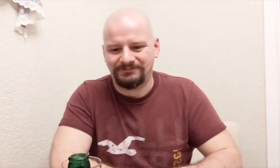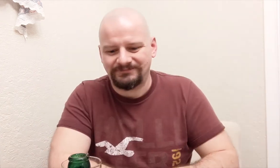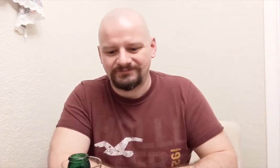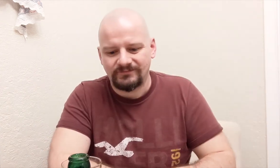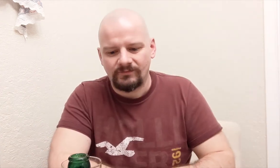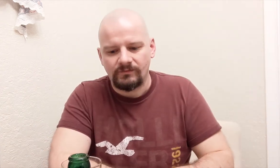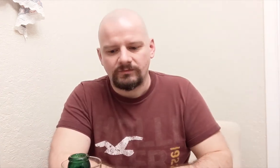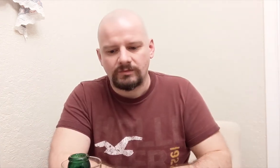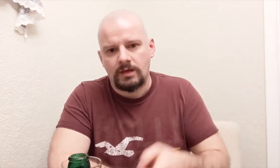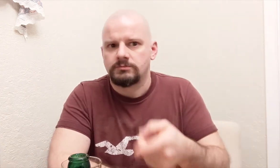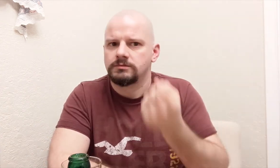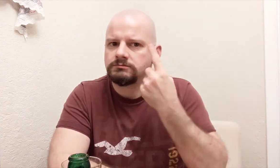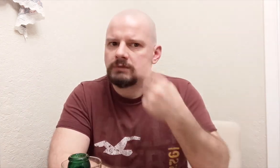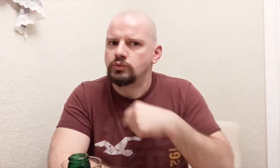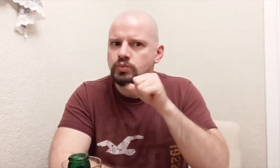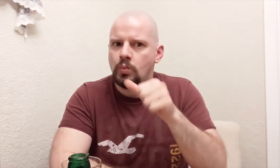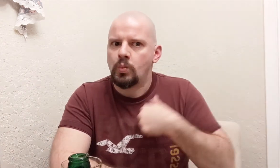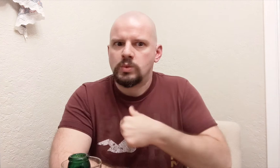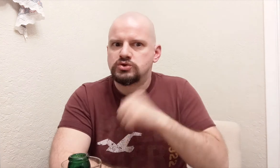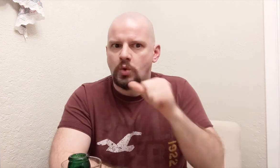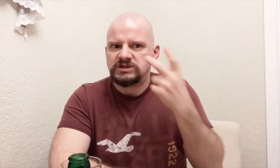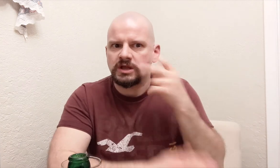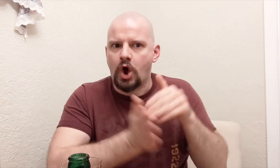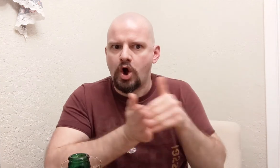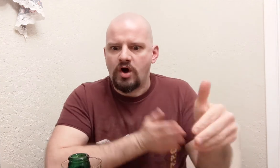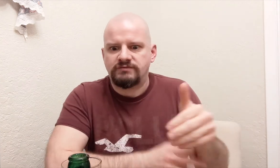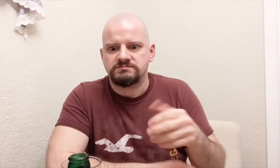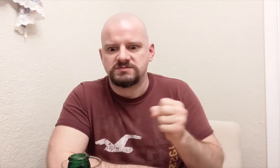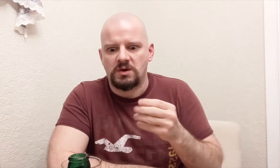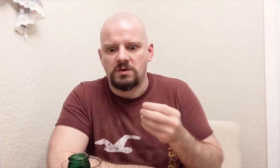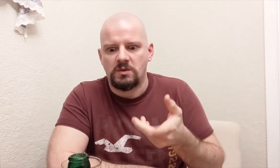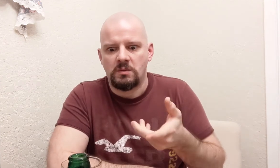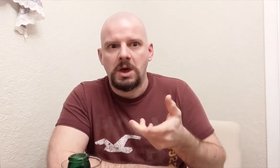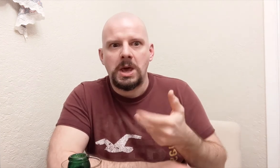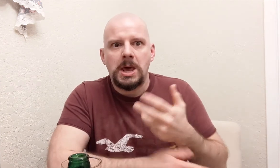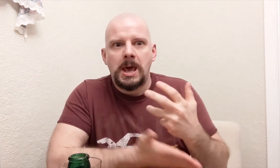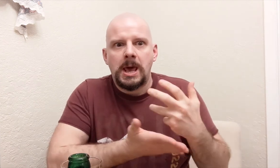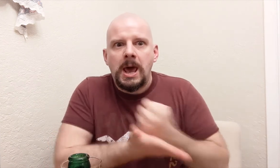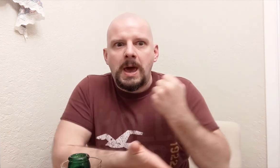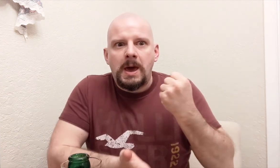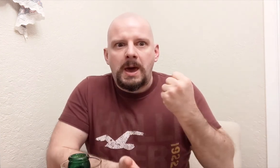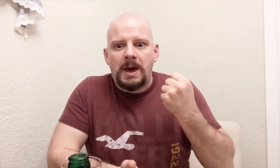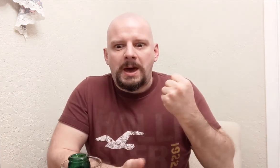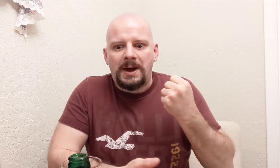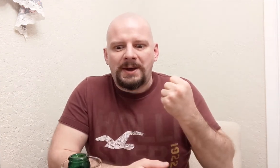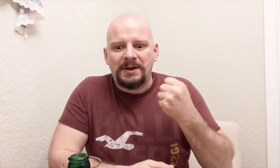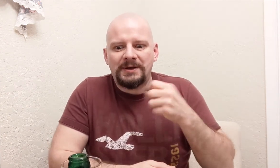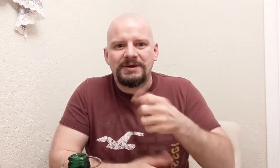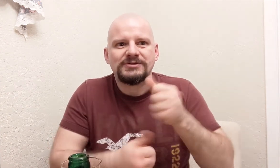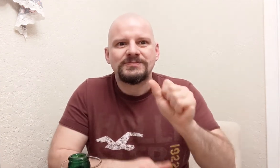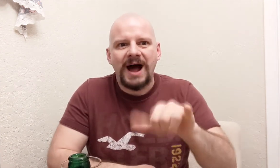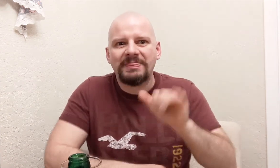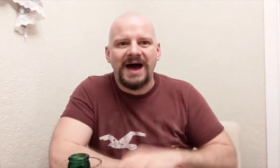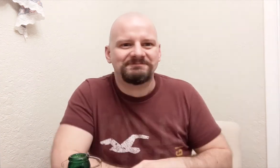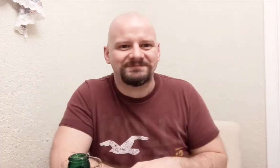We don't see that often so grab an opportunity to try it.